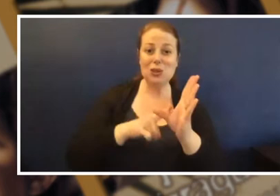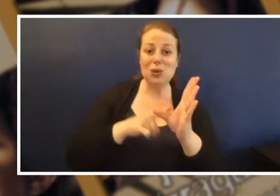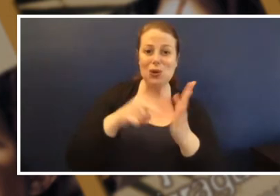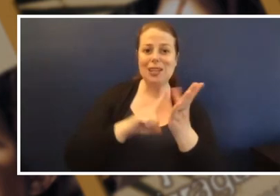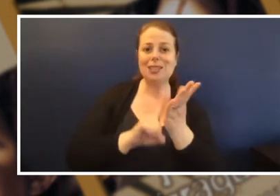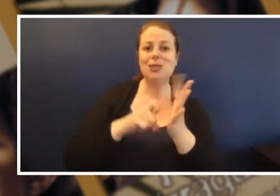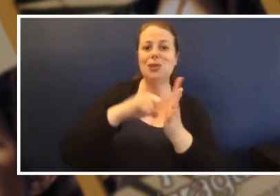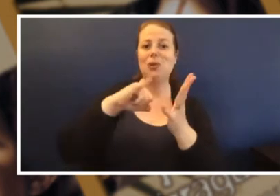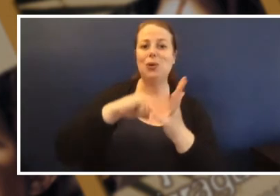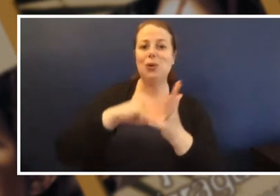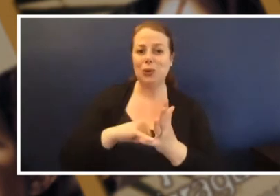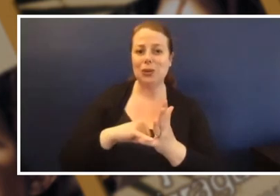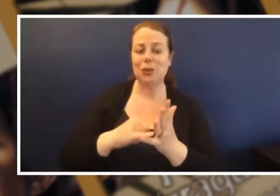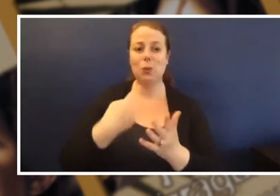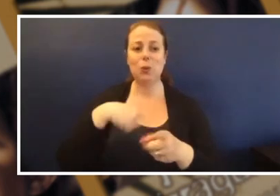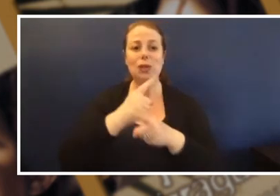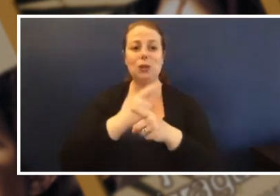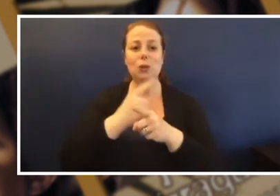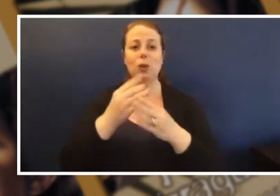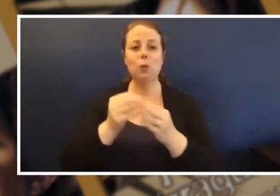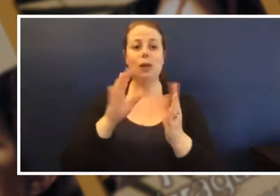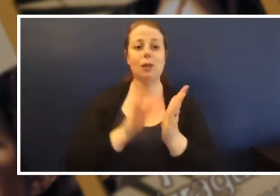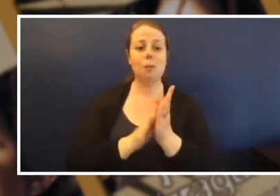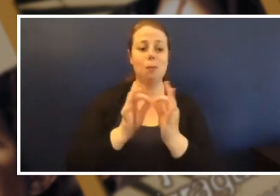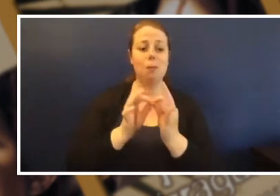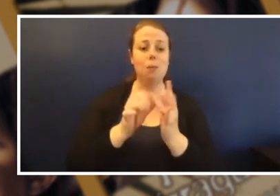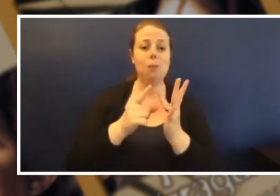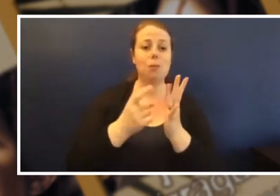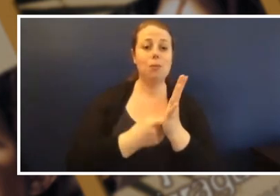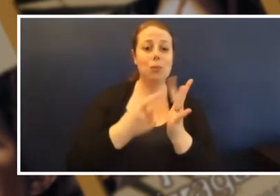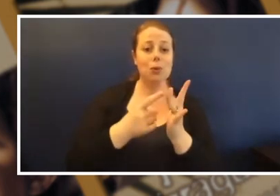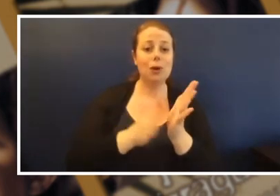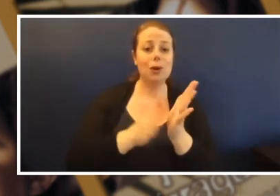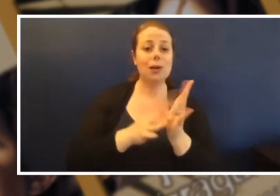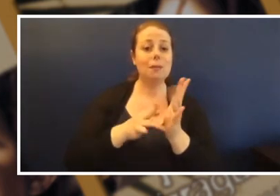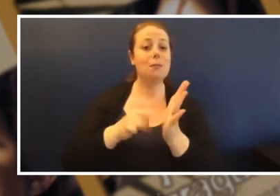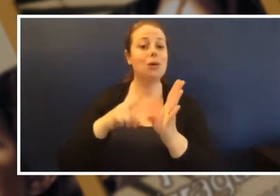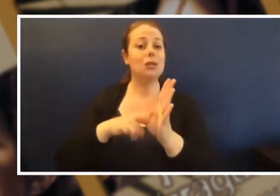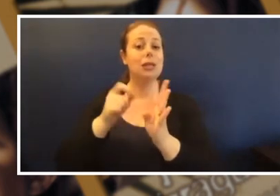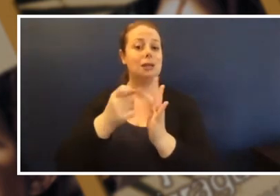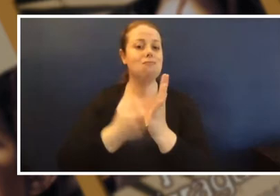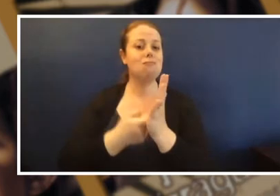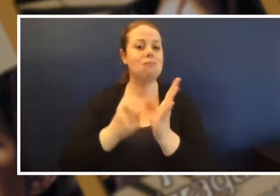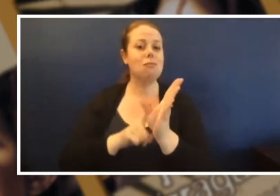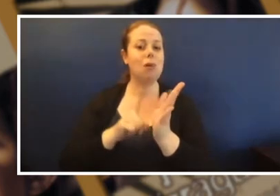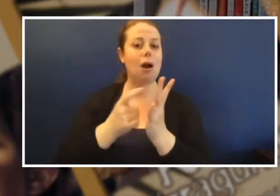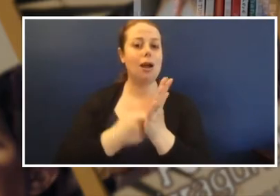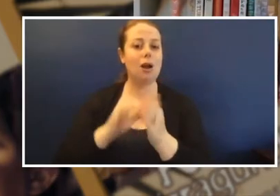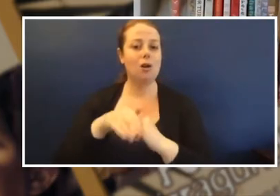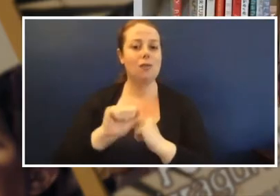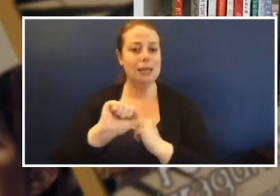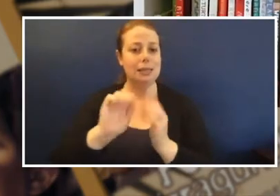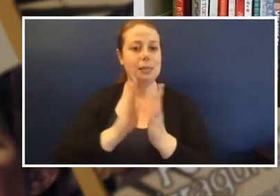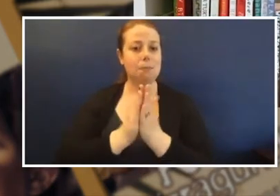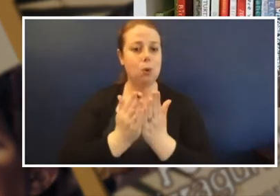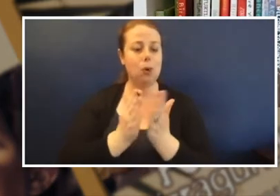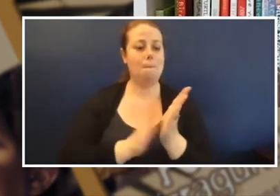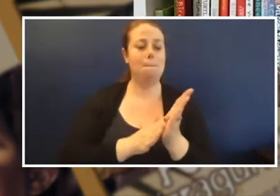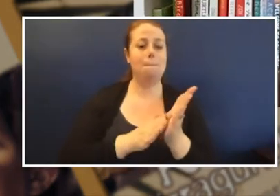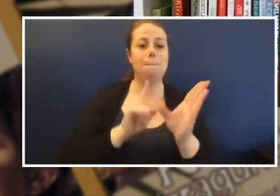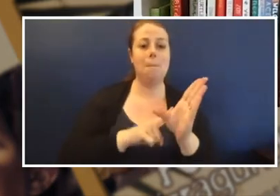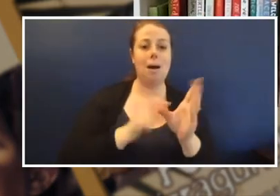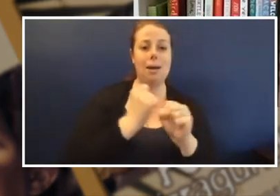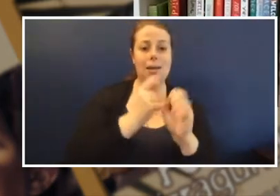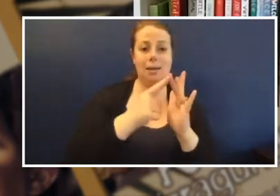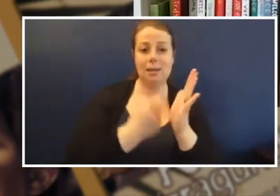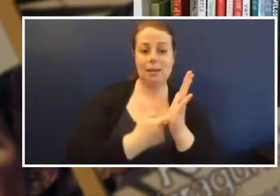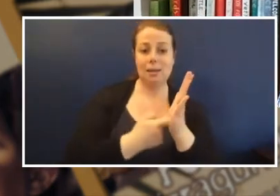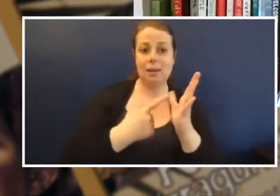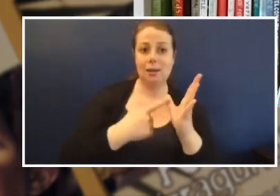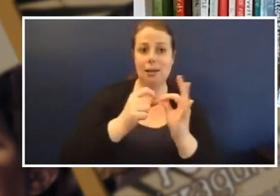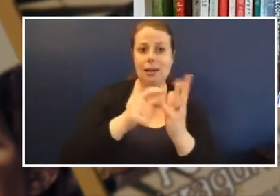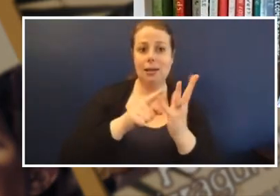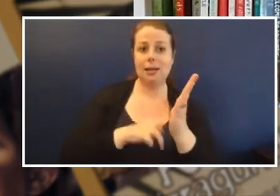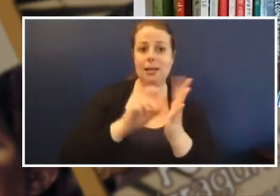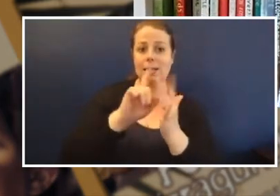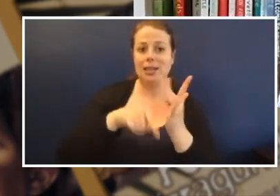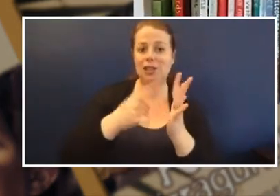Boori Monty Pryor about his book, but first we have a question from Bowie. Bowie: Hi Boori, my name's Bowie. In